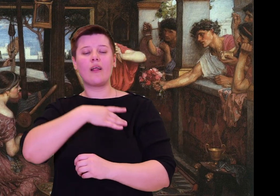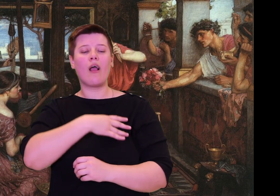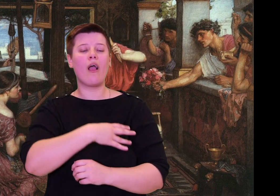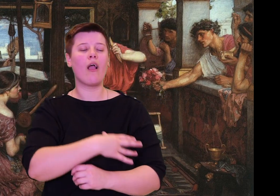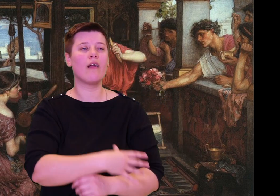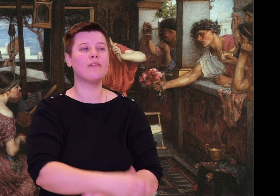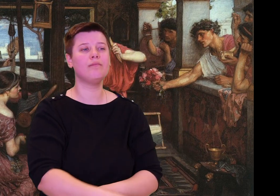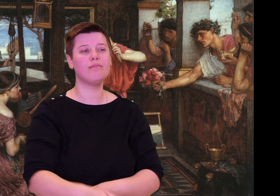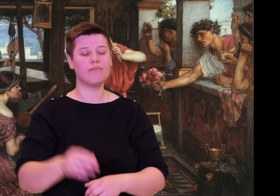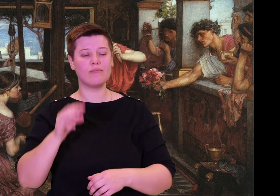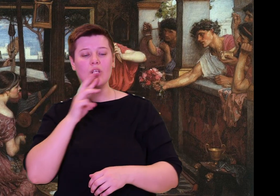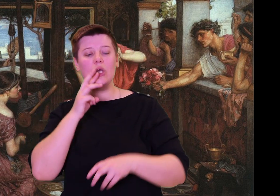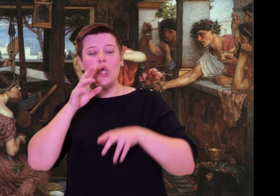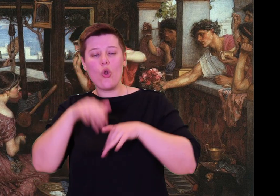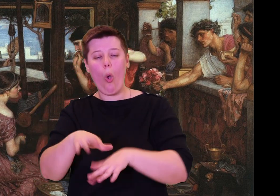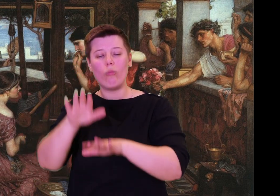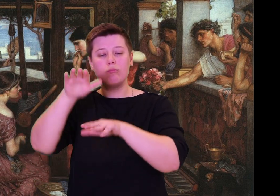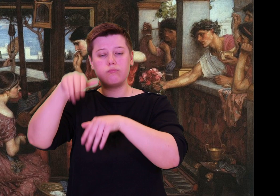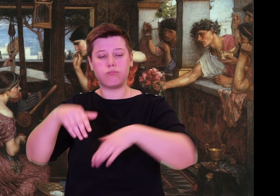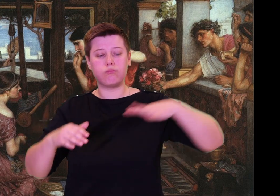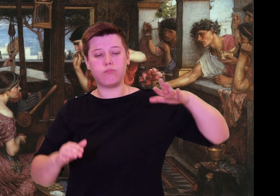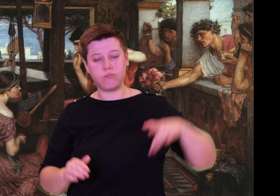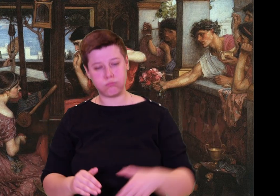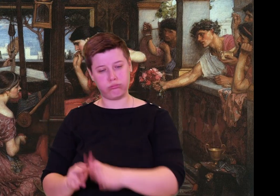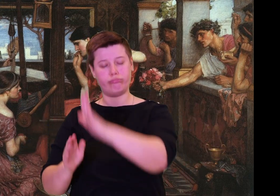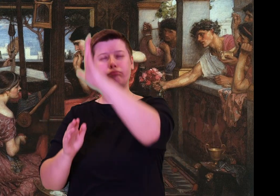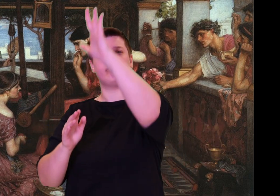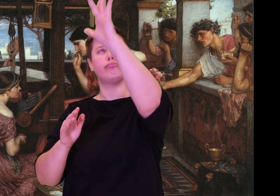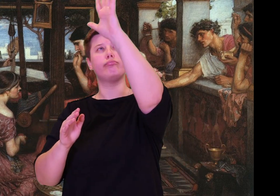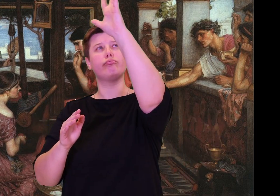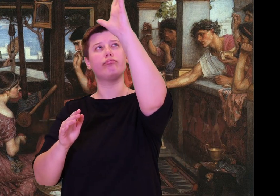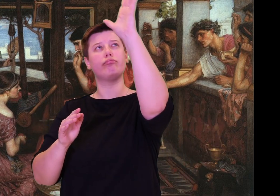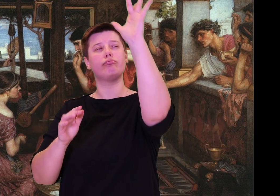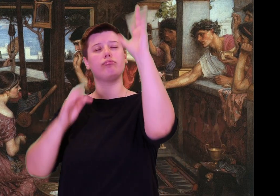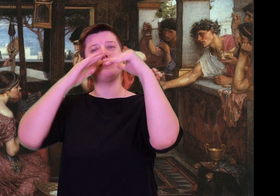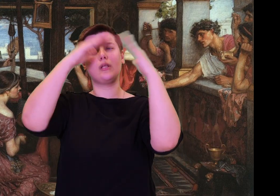their cups with wine. They poured libations to the deathless gods,